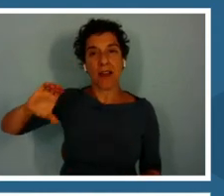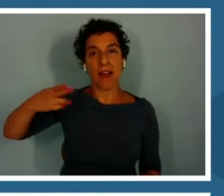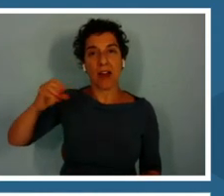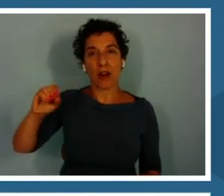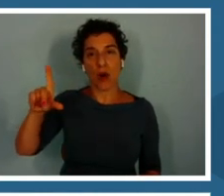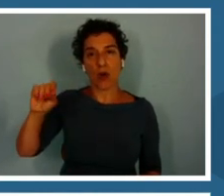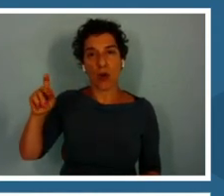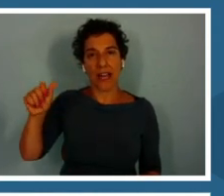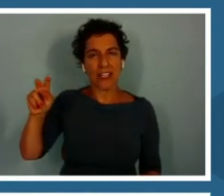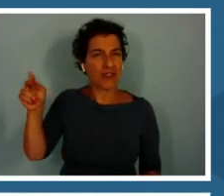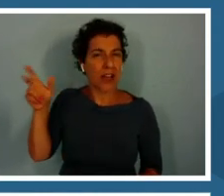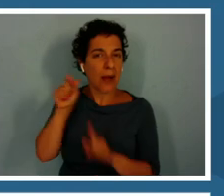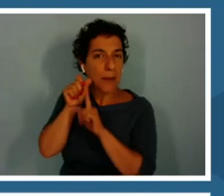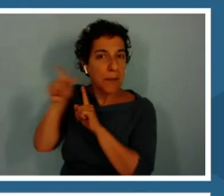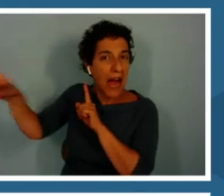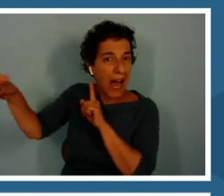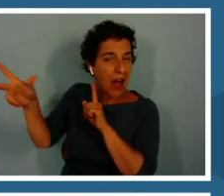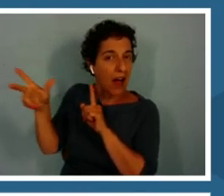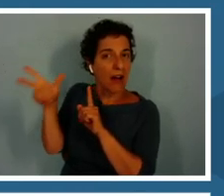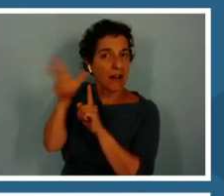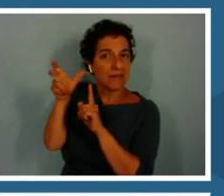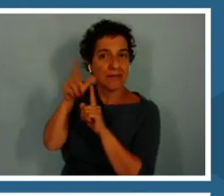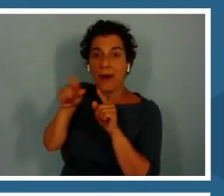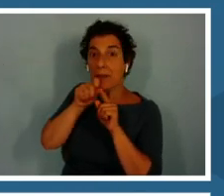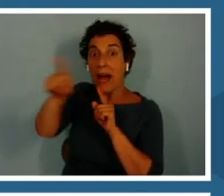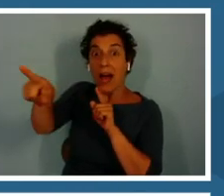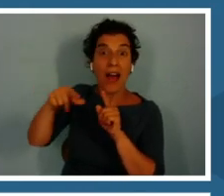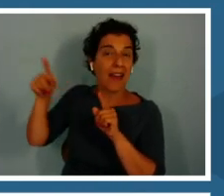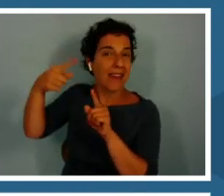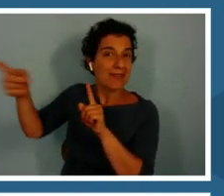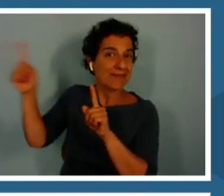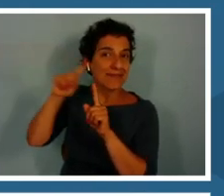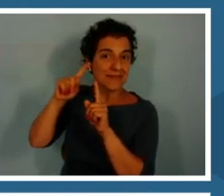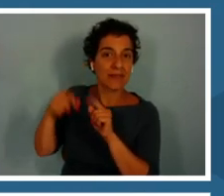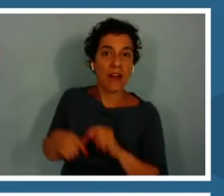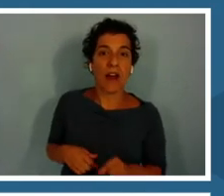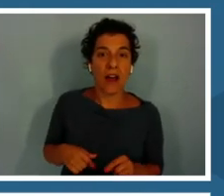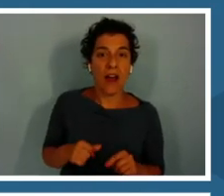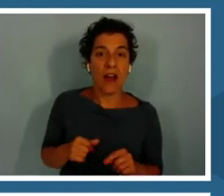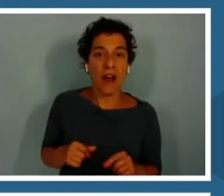Once they have the basics, here's a slight about echolocation.